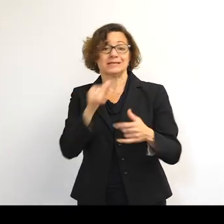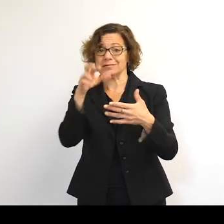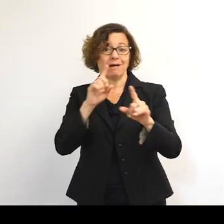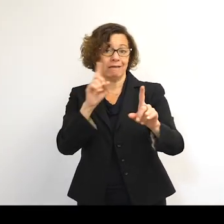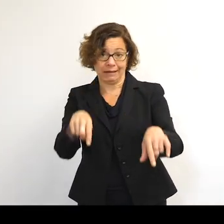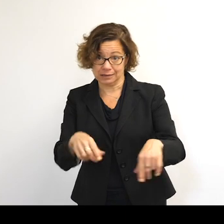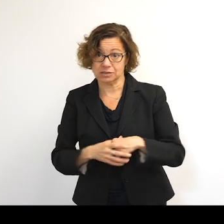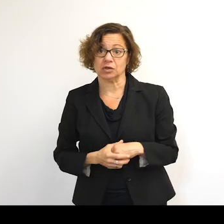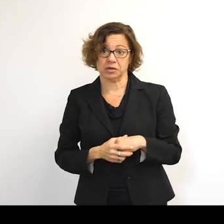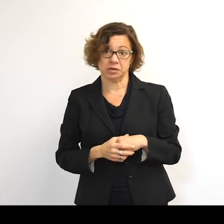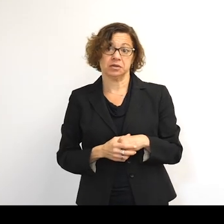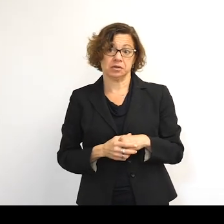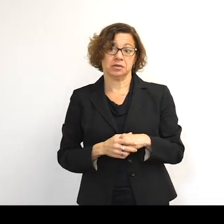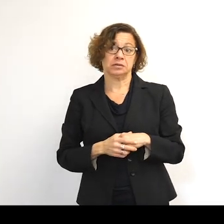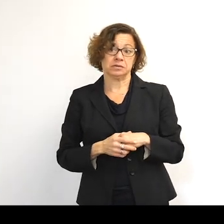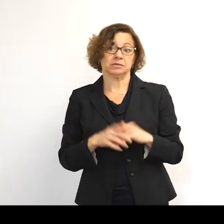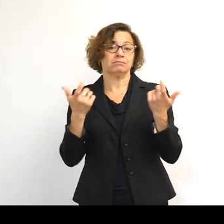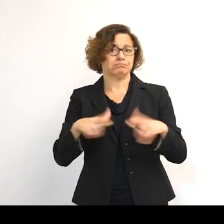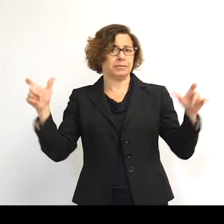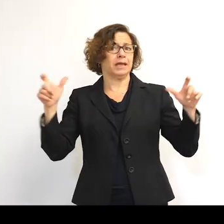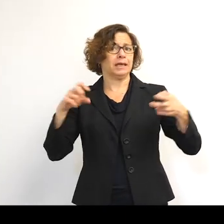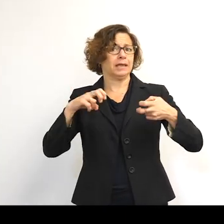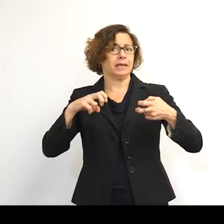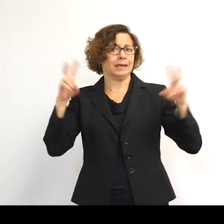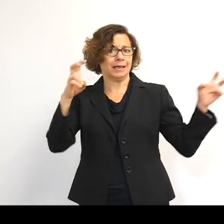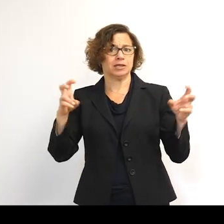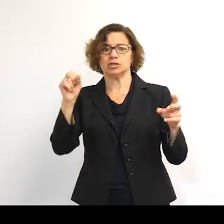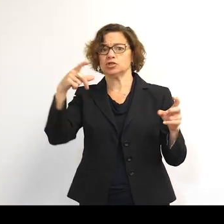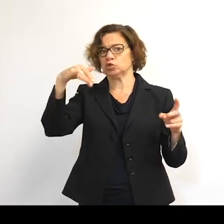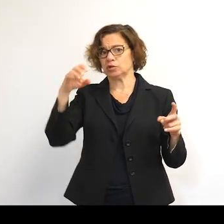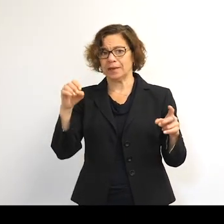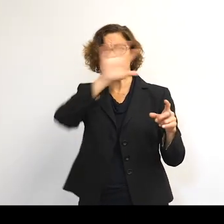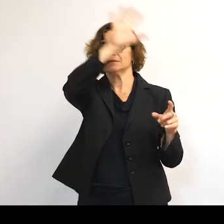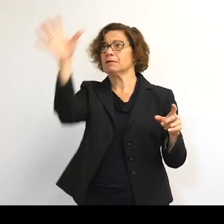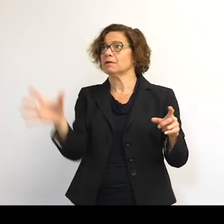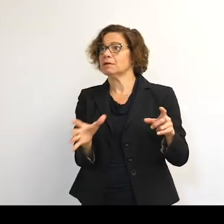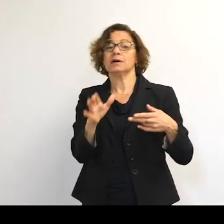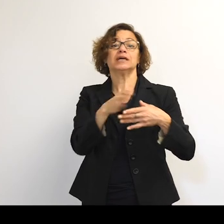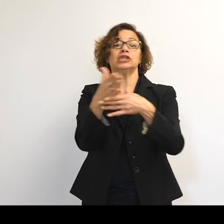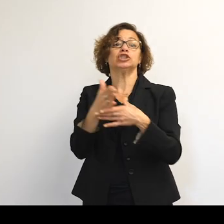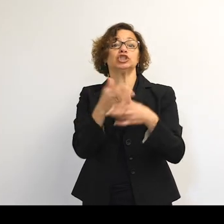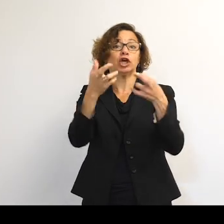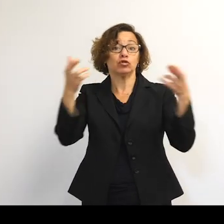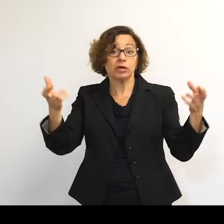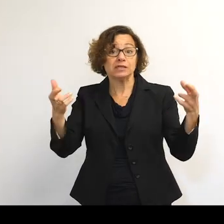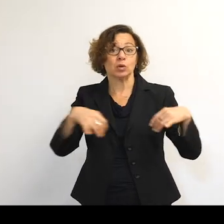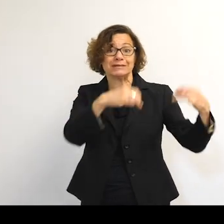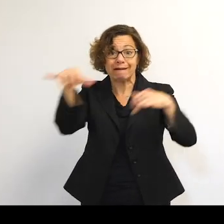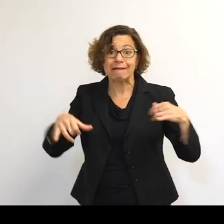And a big issue with space is that it's a shared resource. It's a commons.